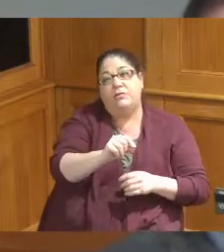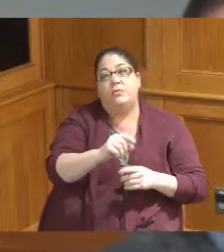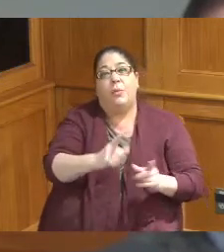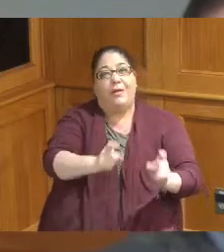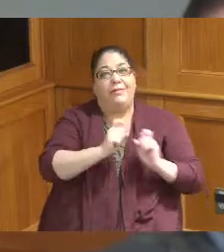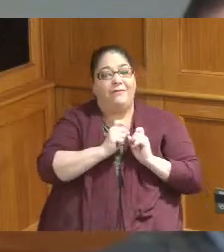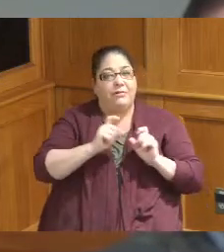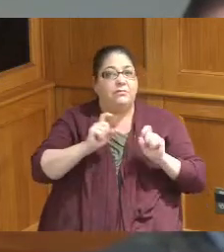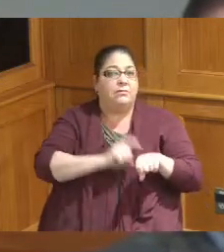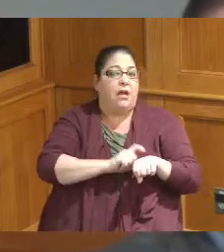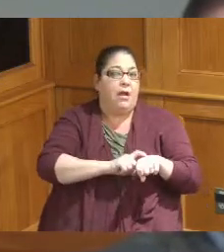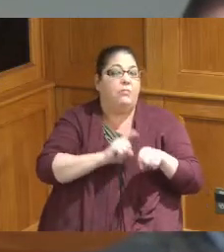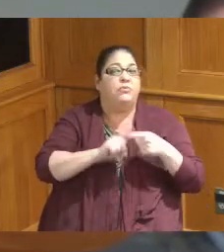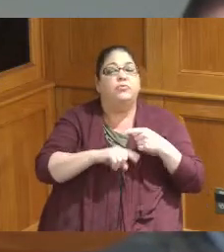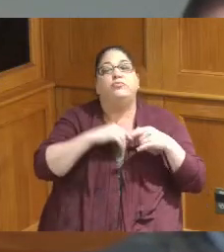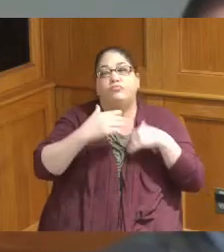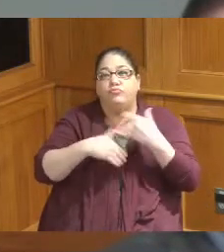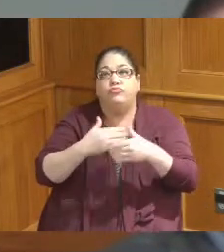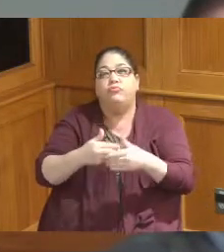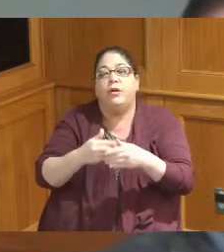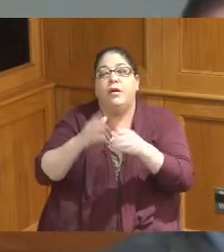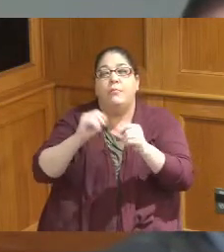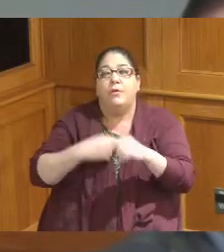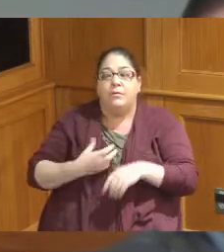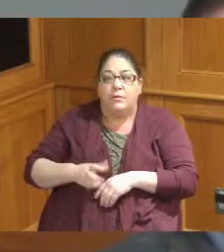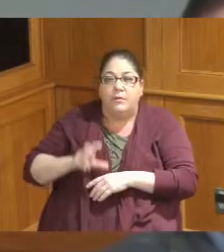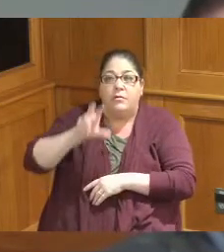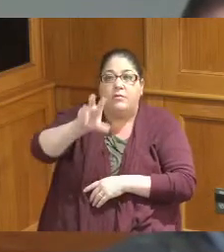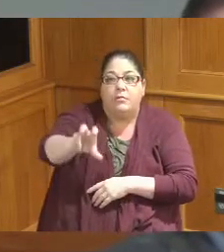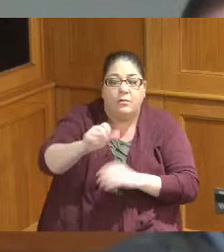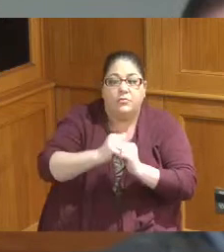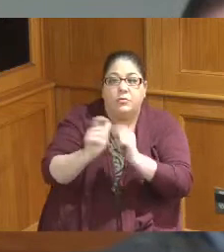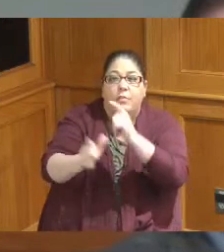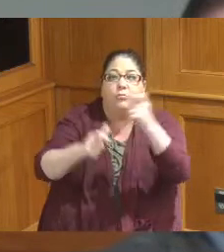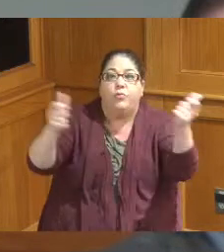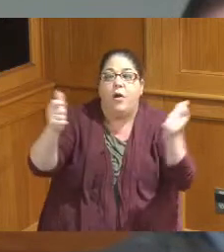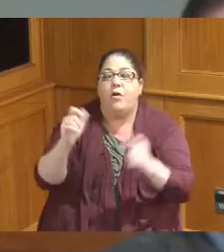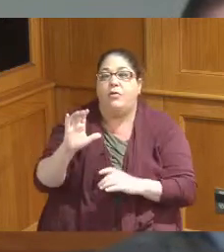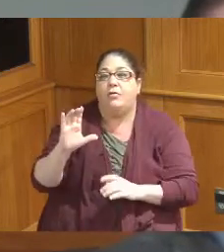the ability to do to put that into a broader refinancing and a broader convention package